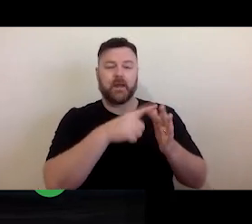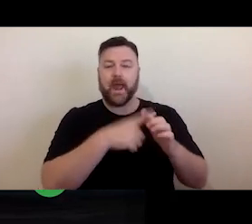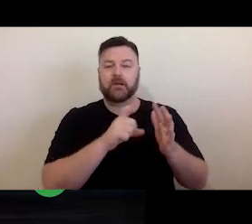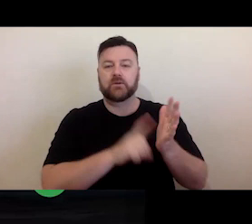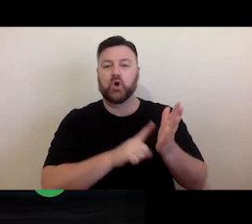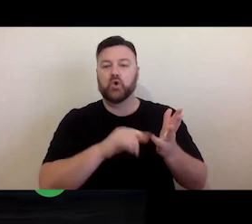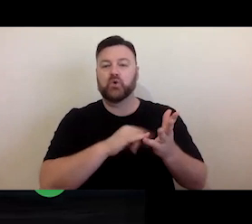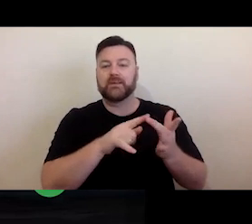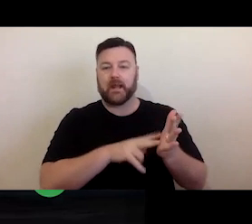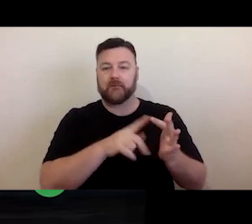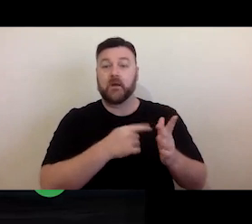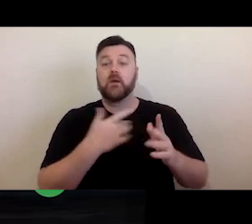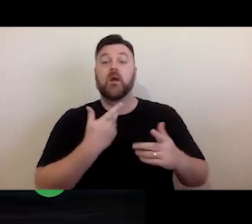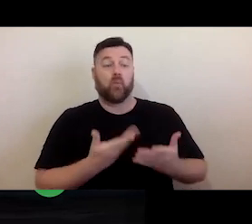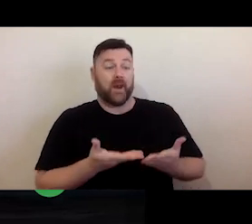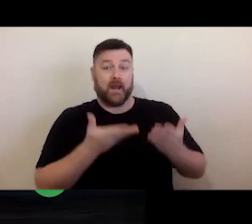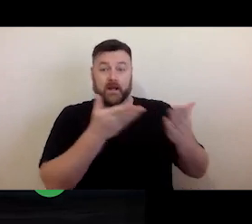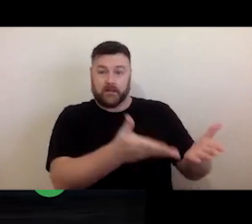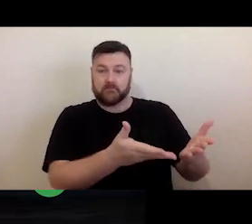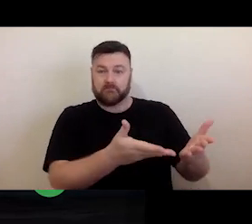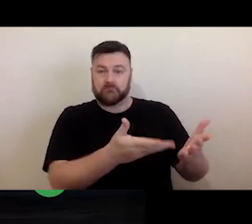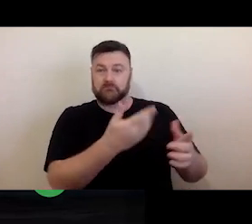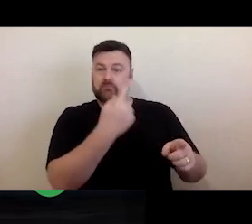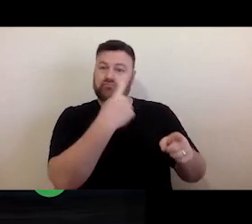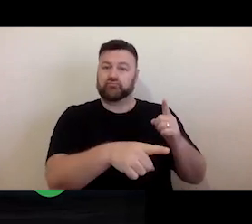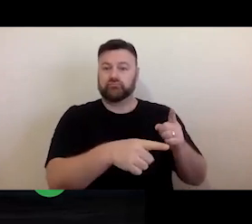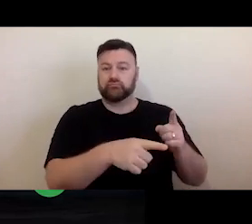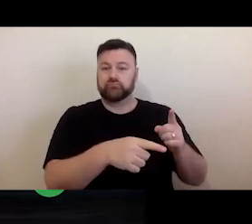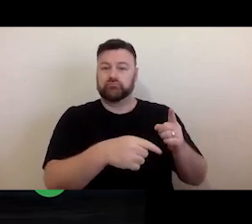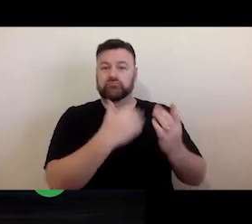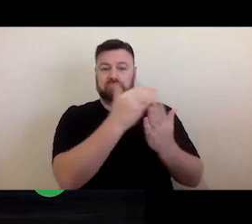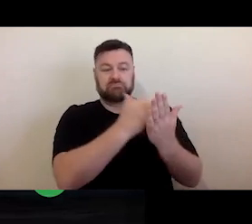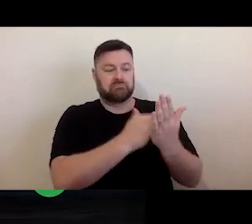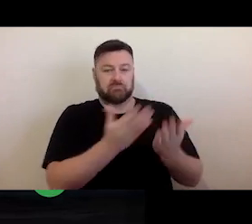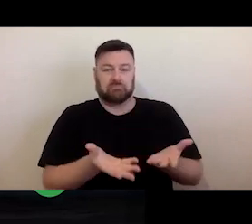all of the rights that you have granted to them through the licence.